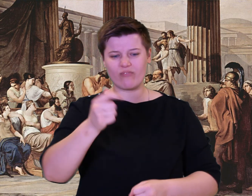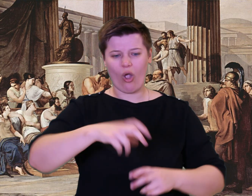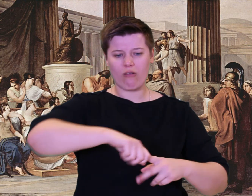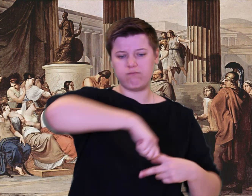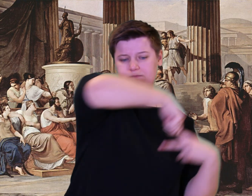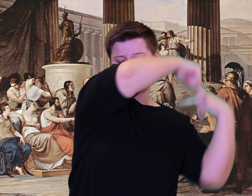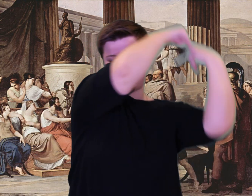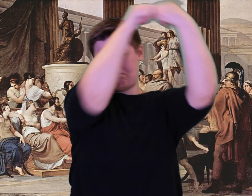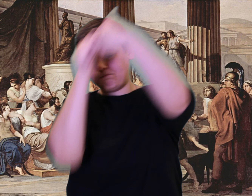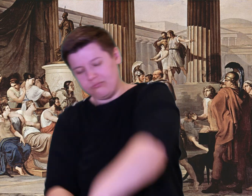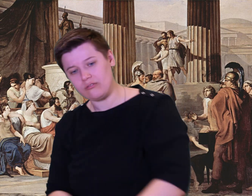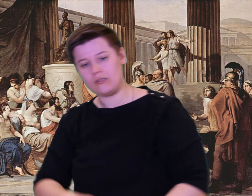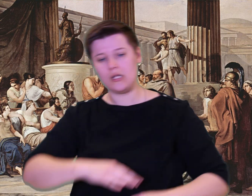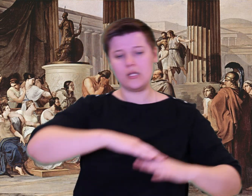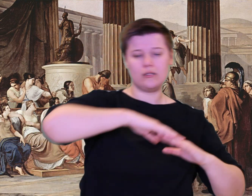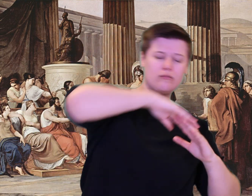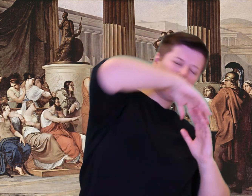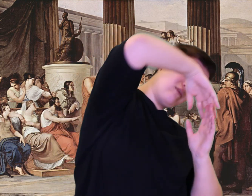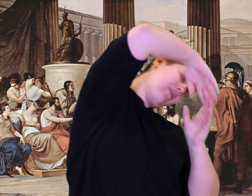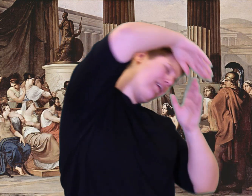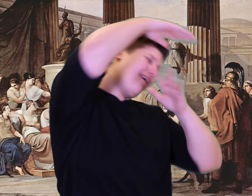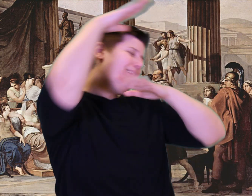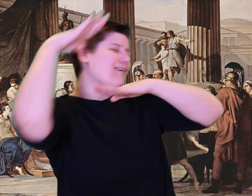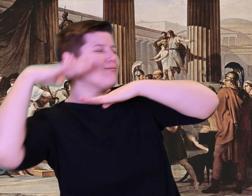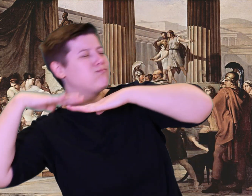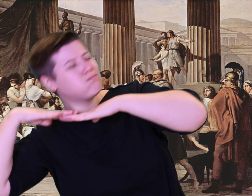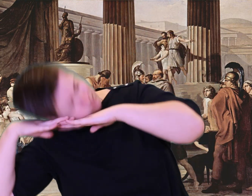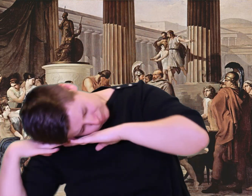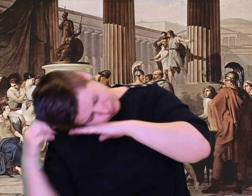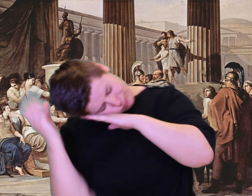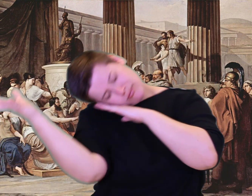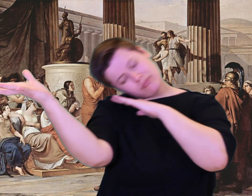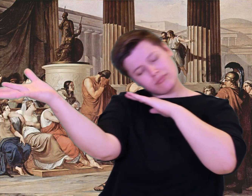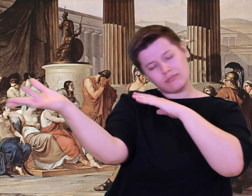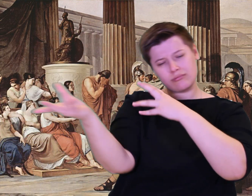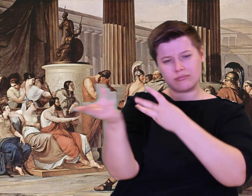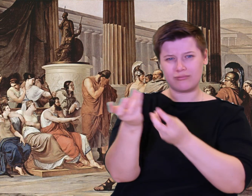puppies, and the floor was wet with brains.